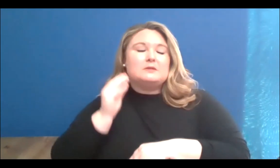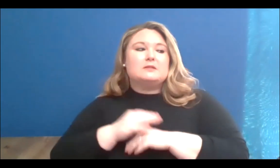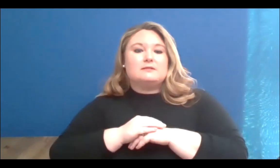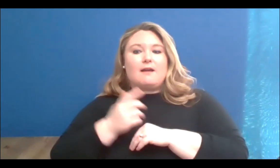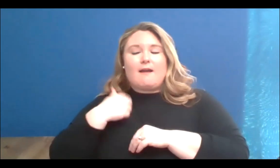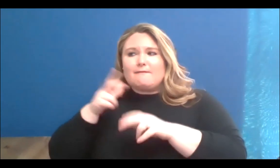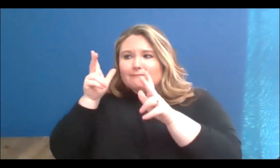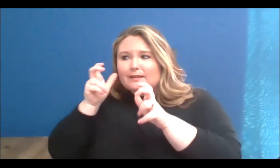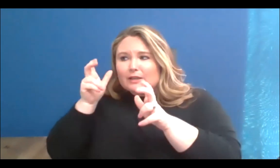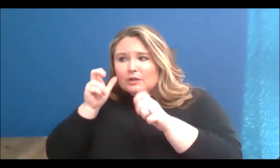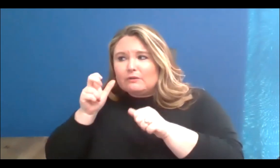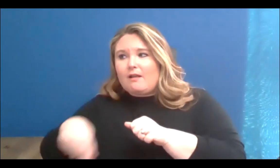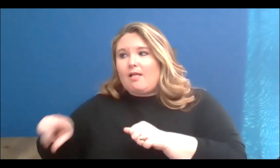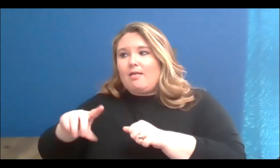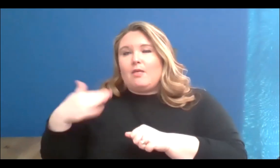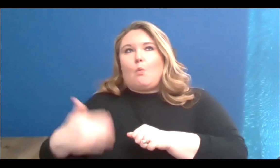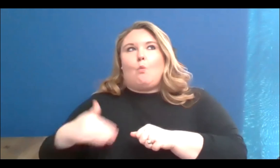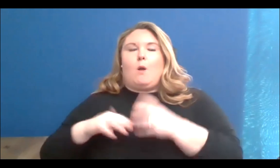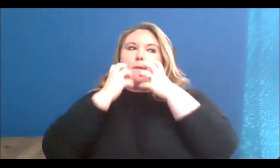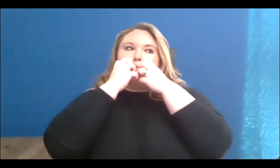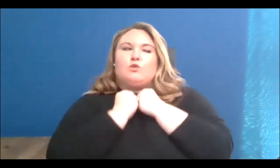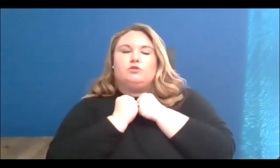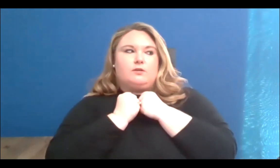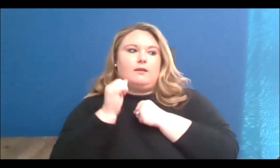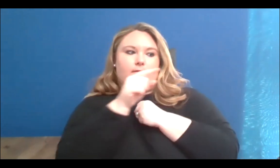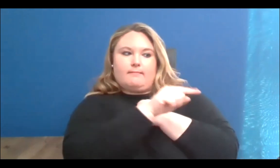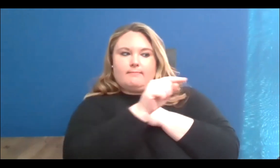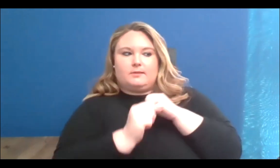this housing has been, that the city's trying to clear away, and they're trying